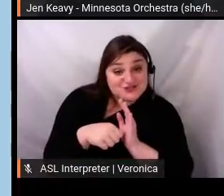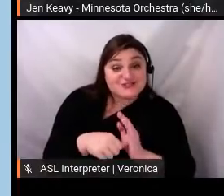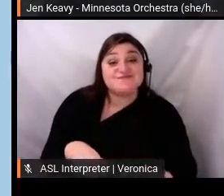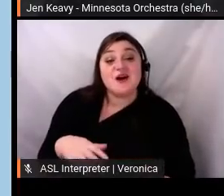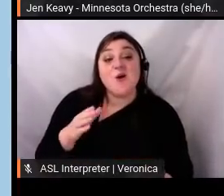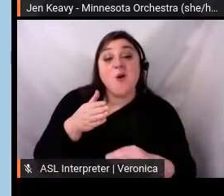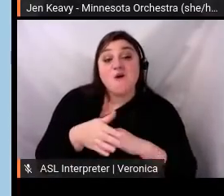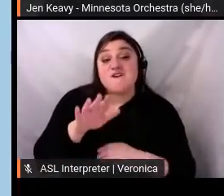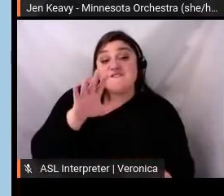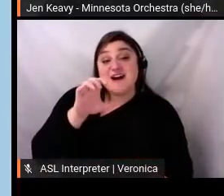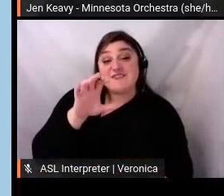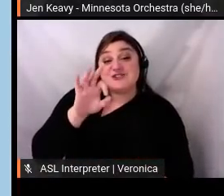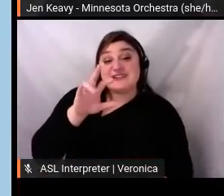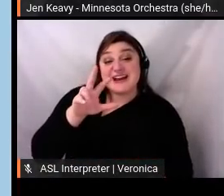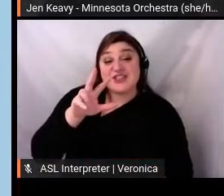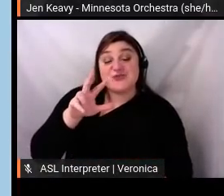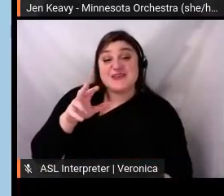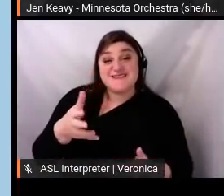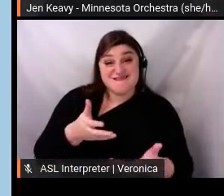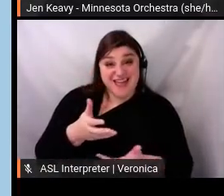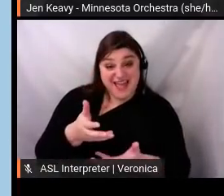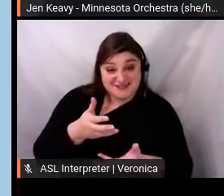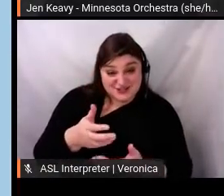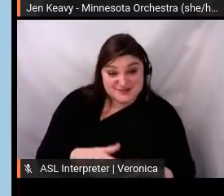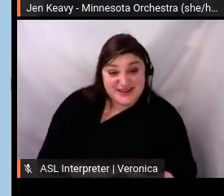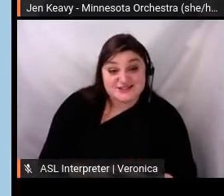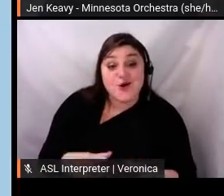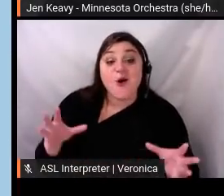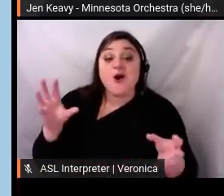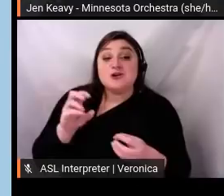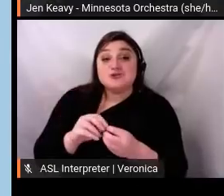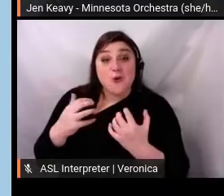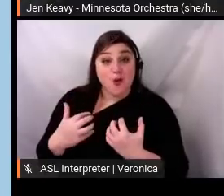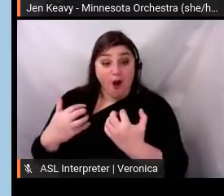A total audience size of 97,000. That's enough to fill Orchestra Hall